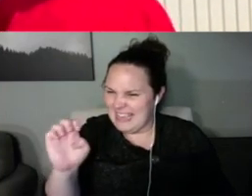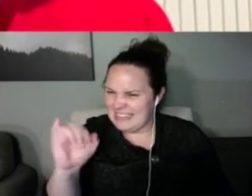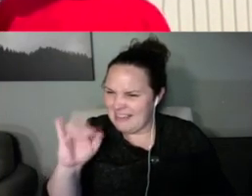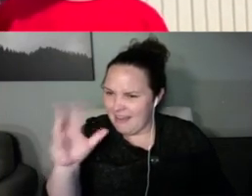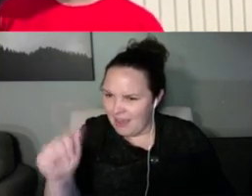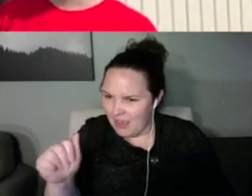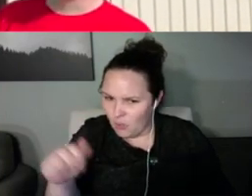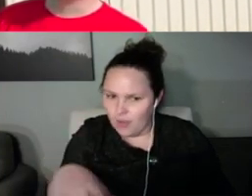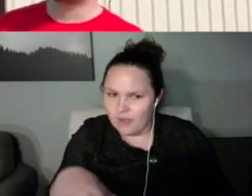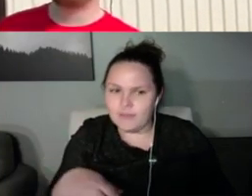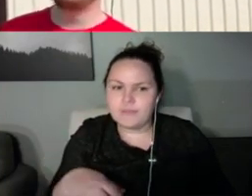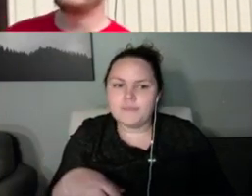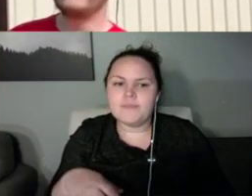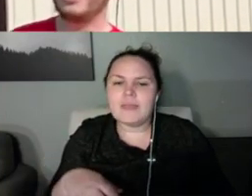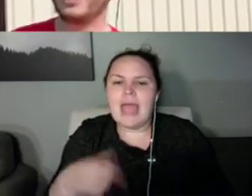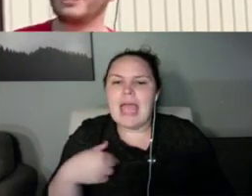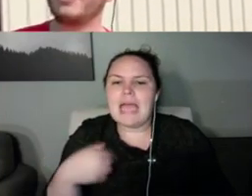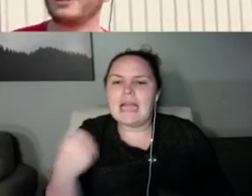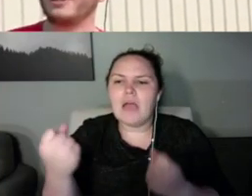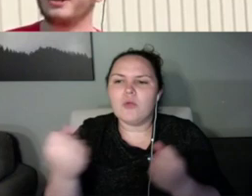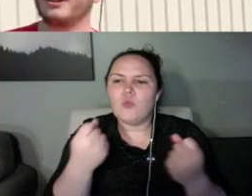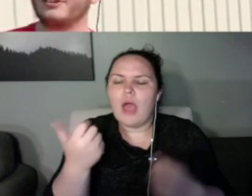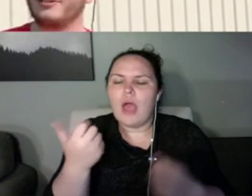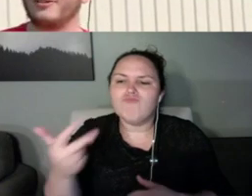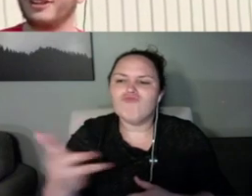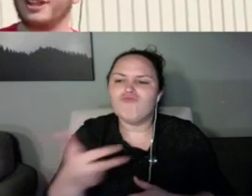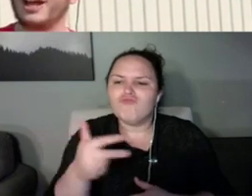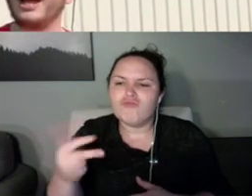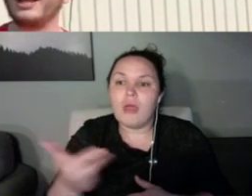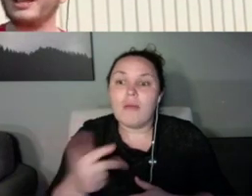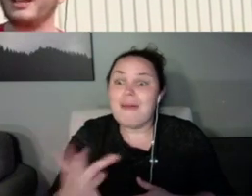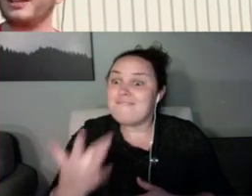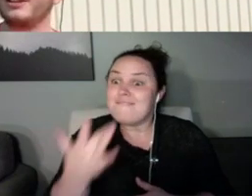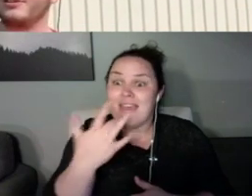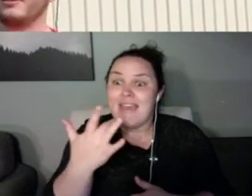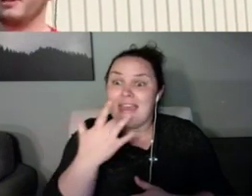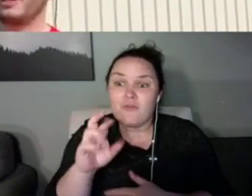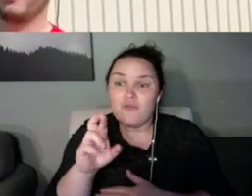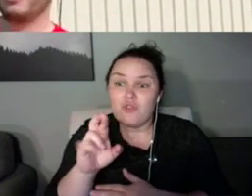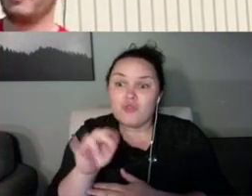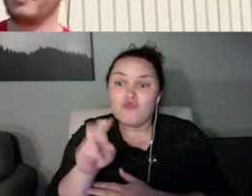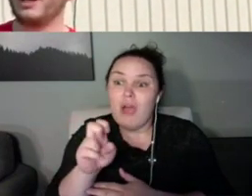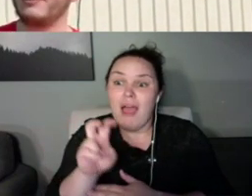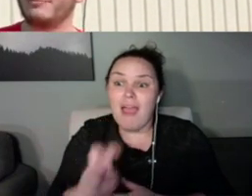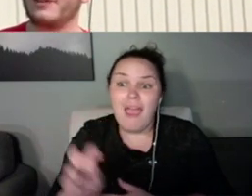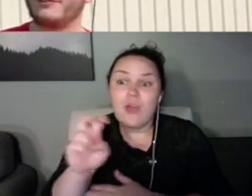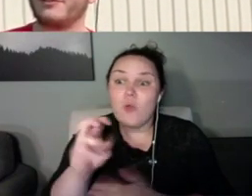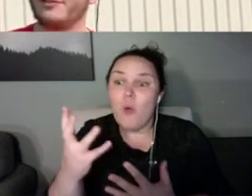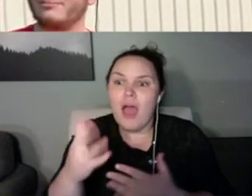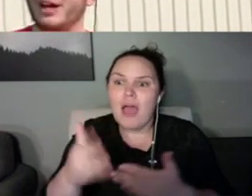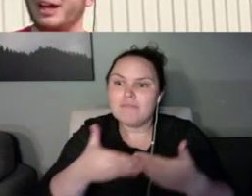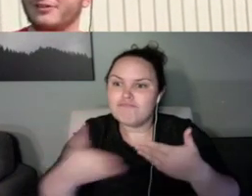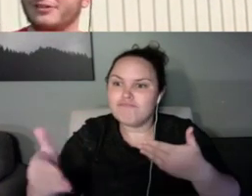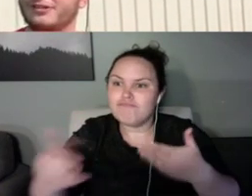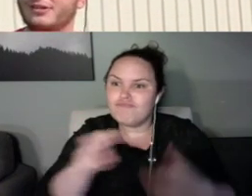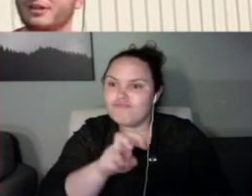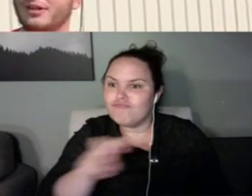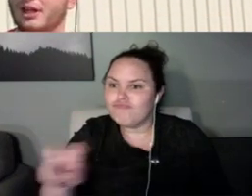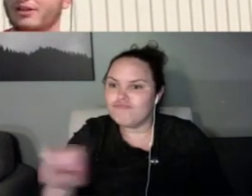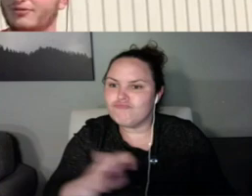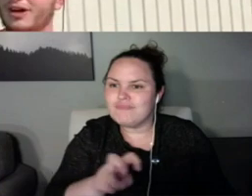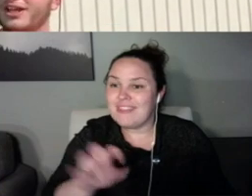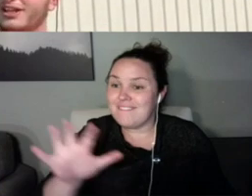But my favorite ride of the year is the one that we drive about 50 miles. And the one